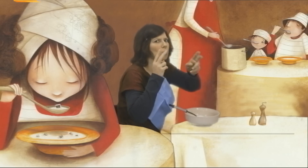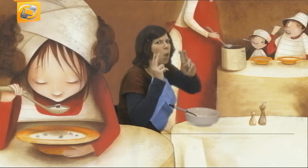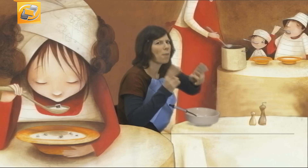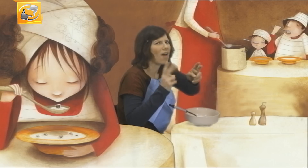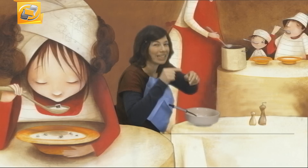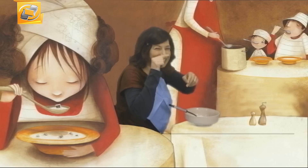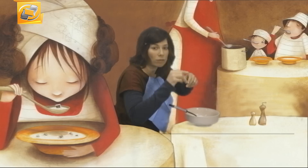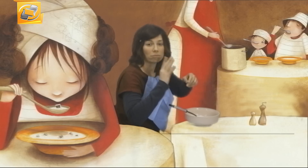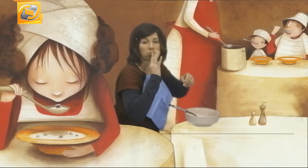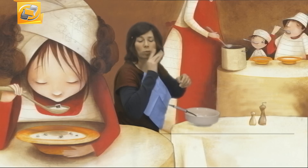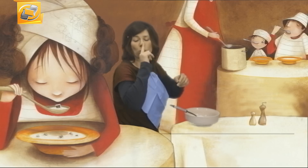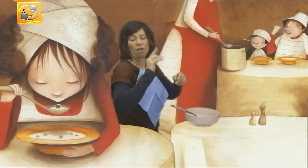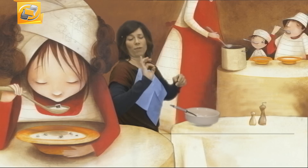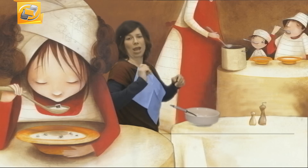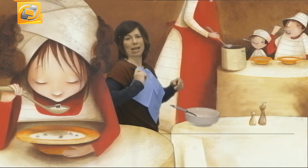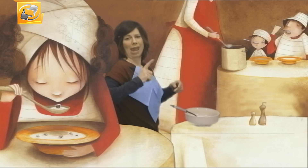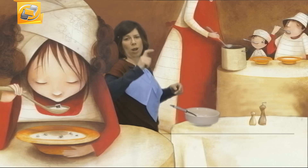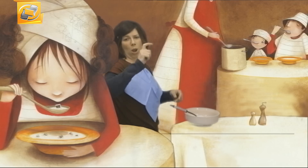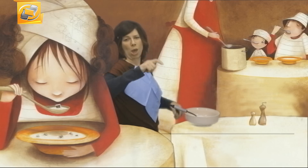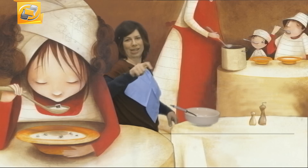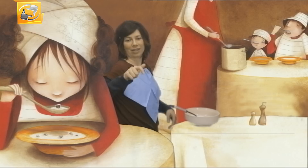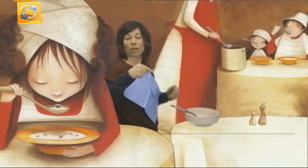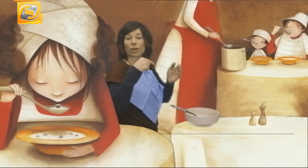except by rich ones.